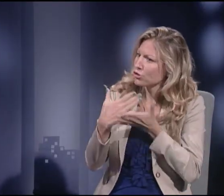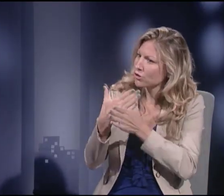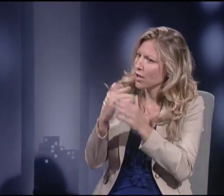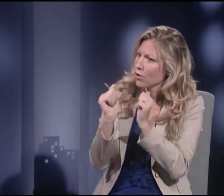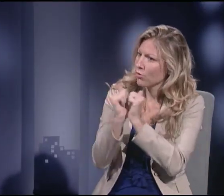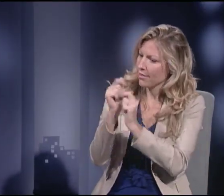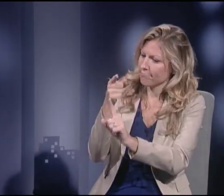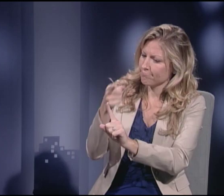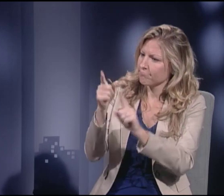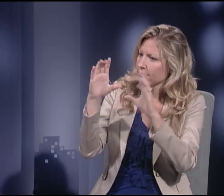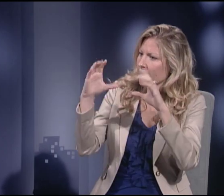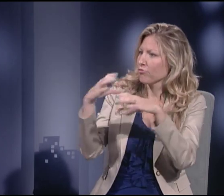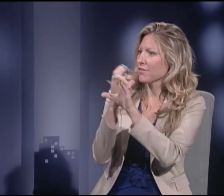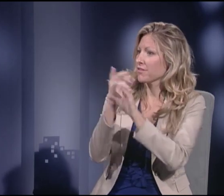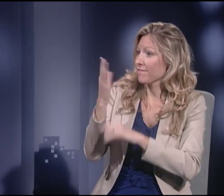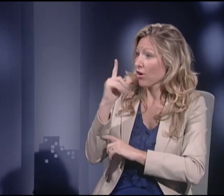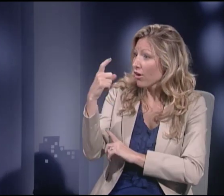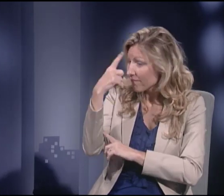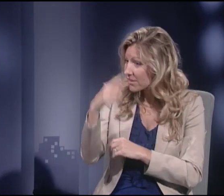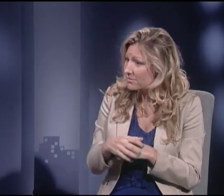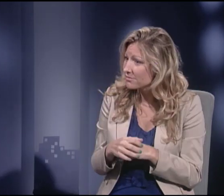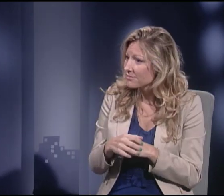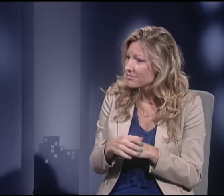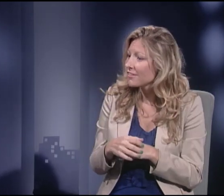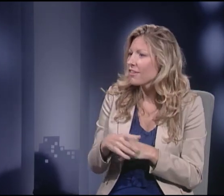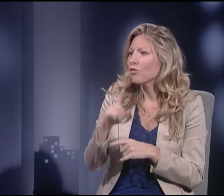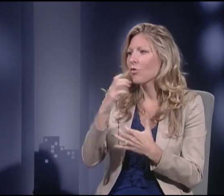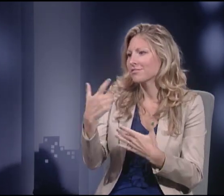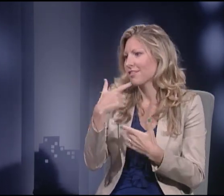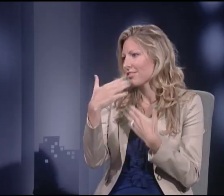and I appreciate you sharing the crisis of our governance.